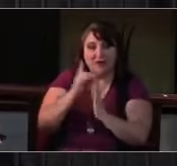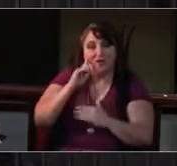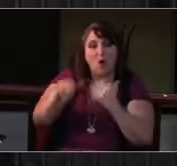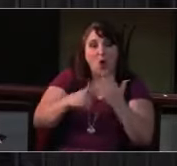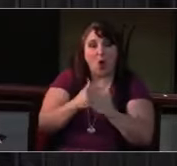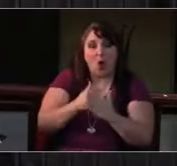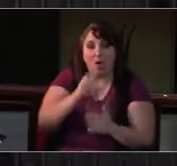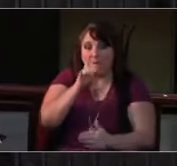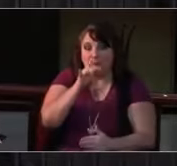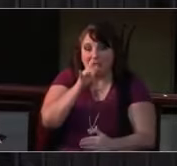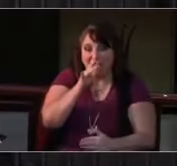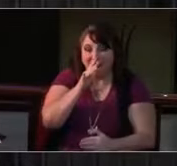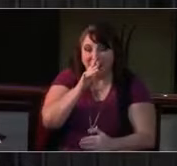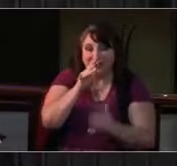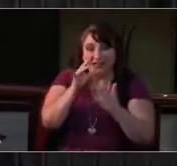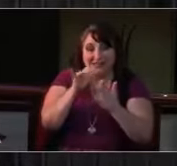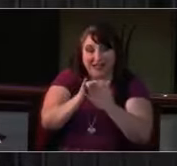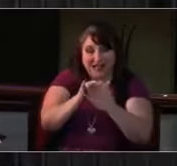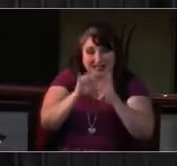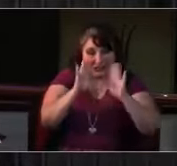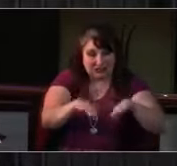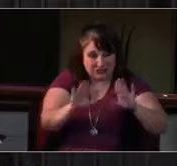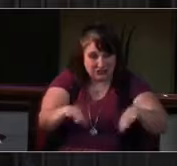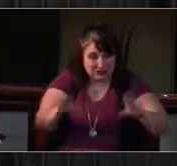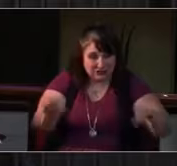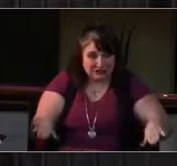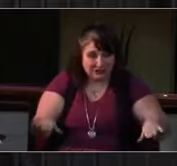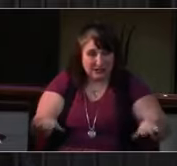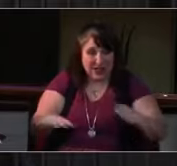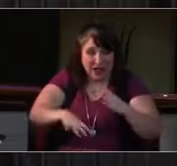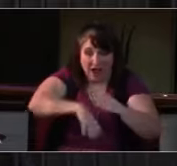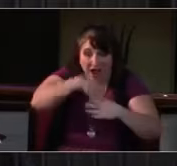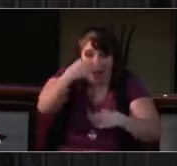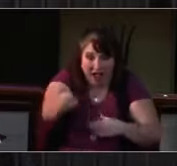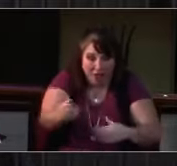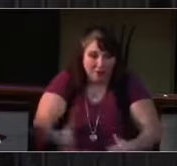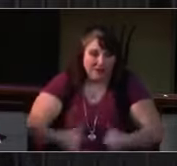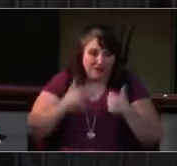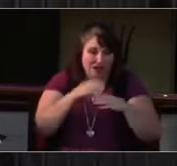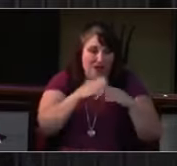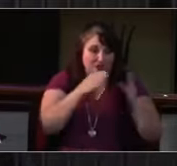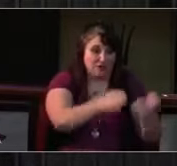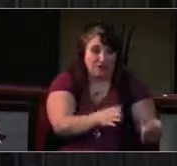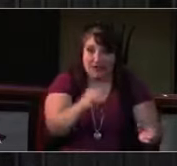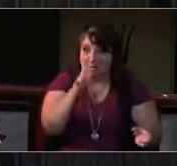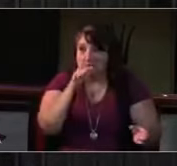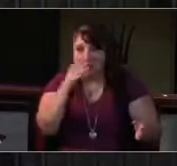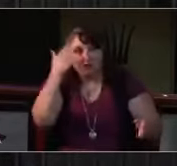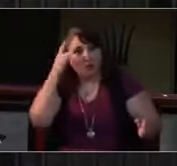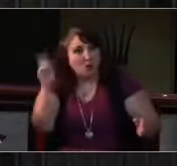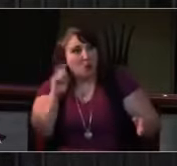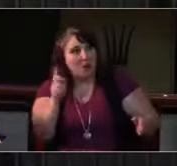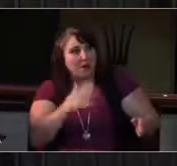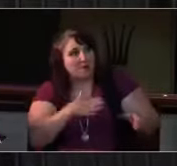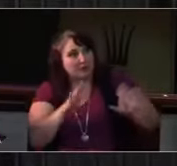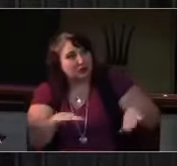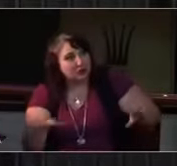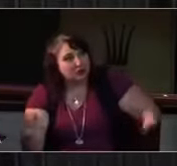healing for his knee after tripping on L.A.'s wonderful sidewalks, and a good outcome for Willie's surgery on Tuesday.